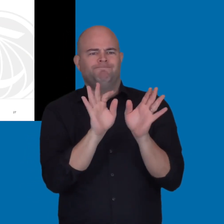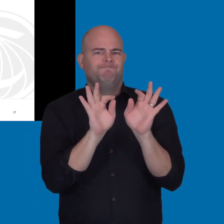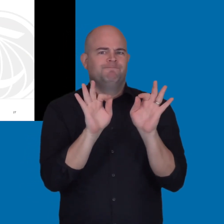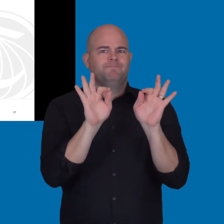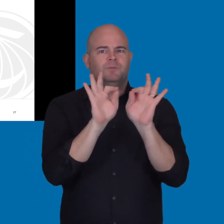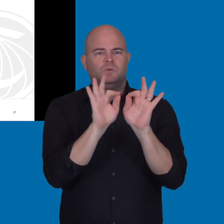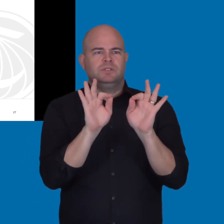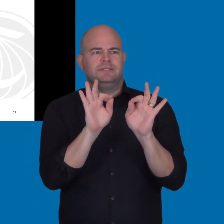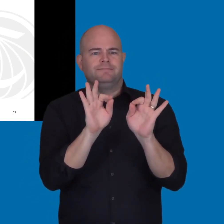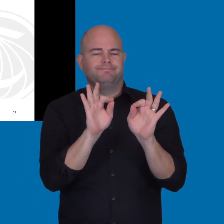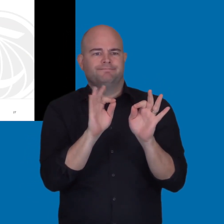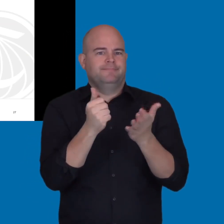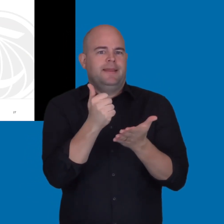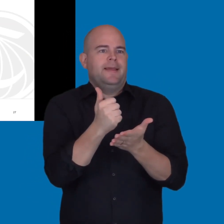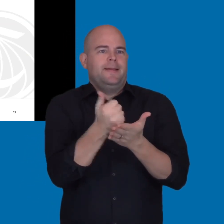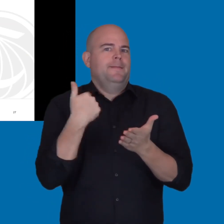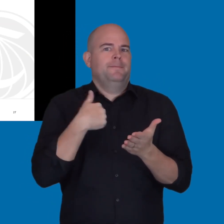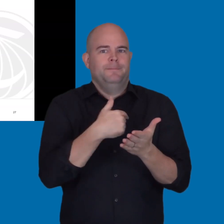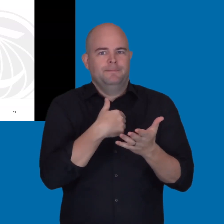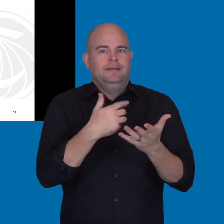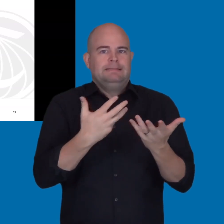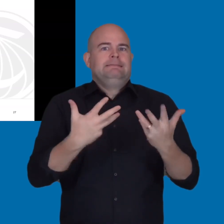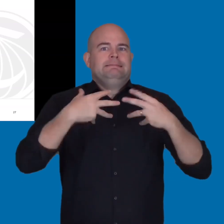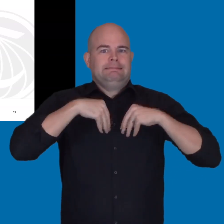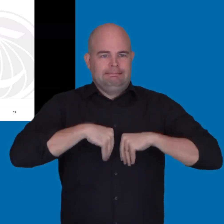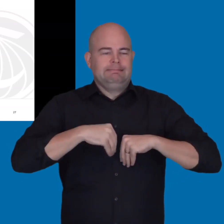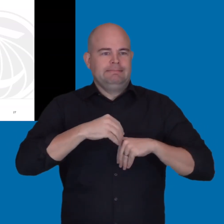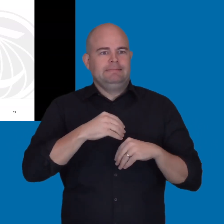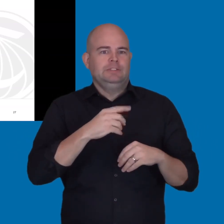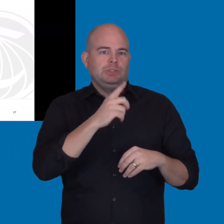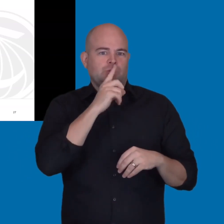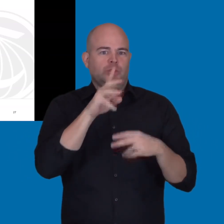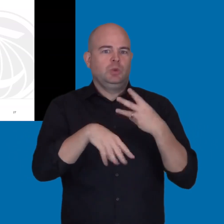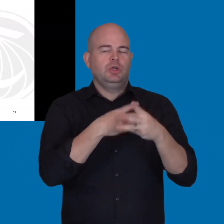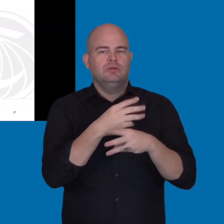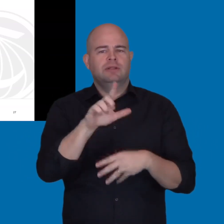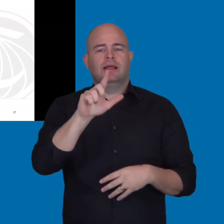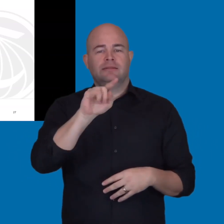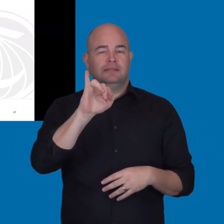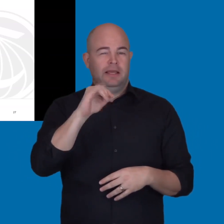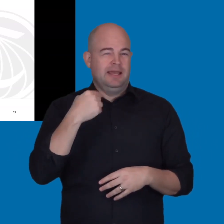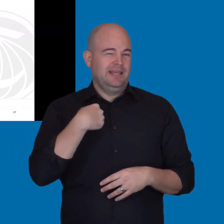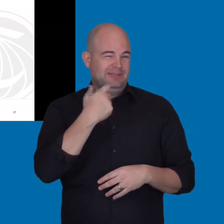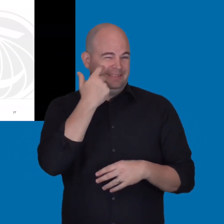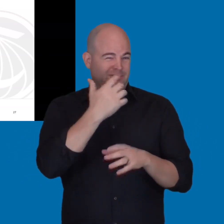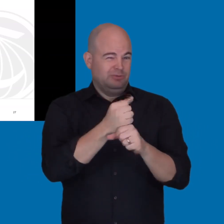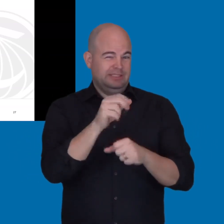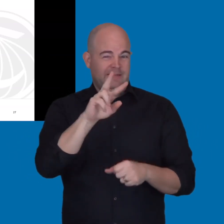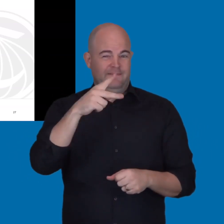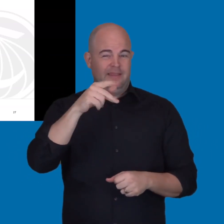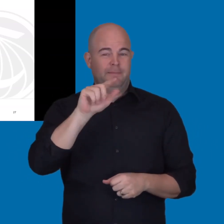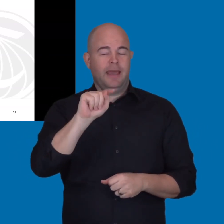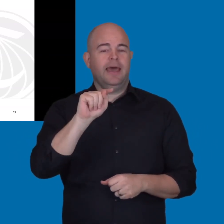Thanks. So, I just have this specific question that might be useful to kind of put this into practice regarding an LTI